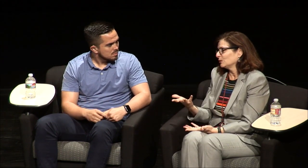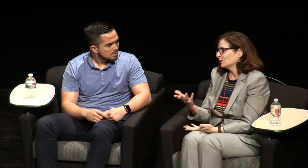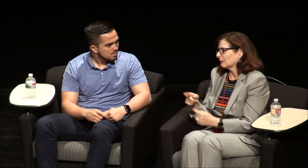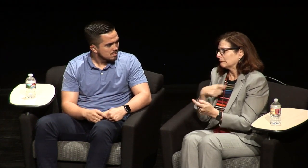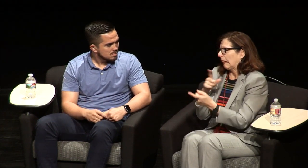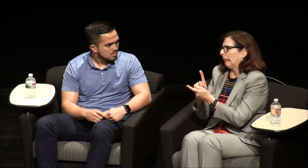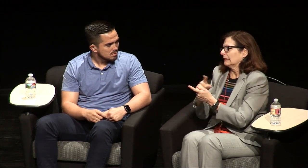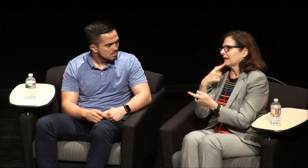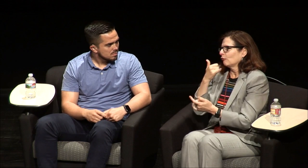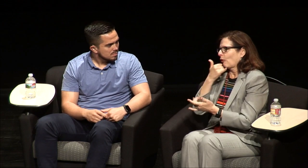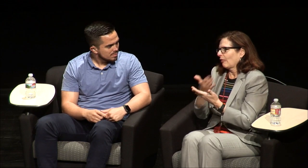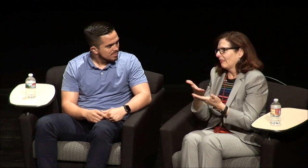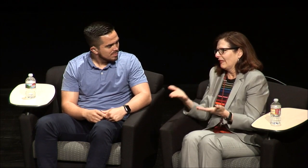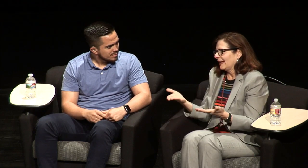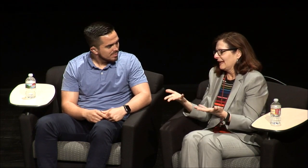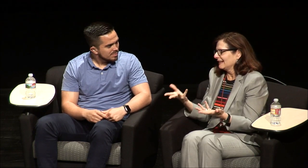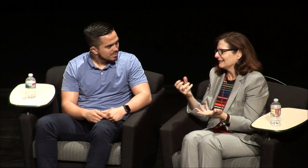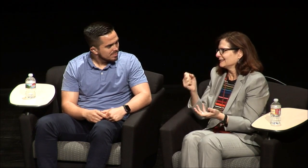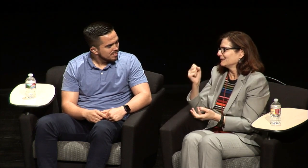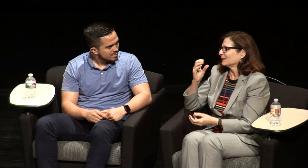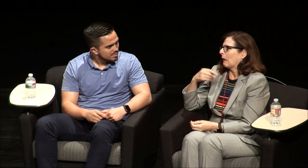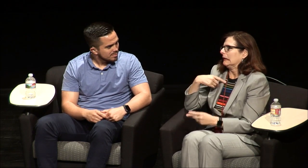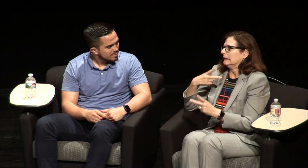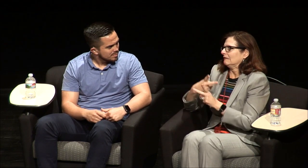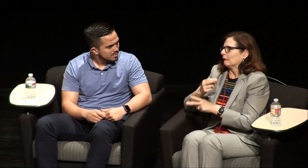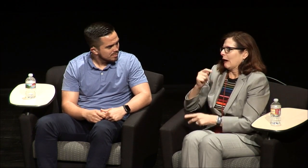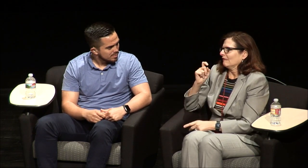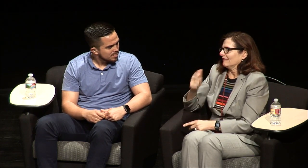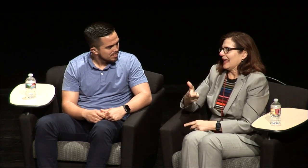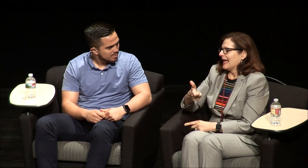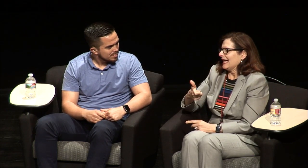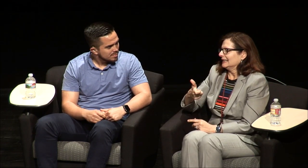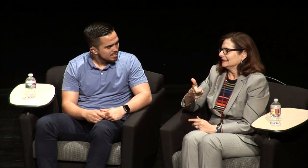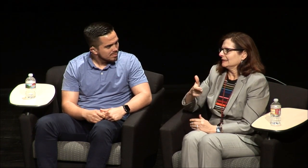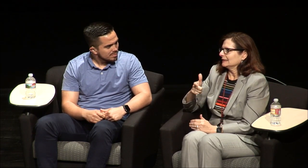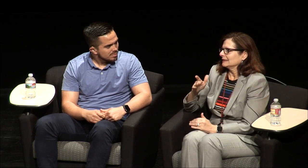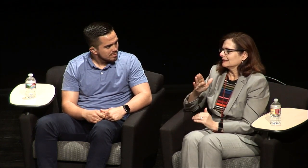people make mistakes they make mistake I mean make a mistake so I think people